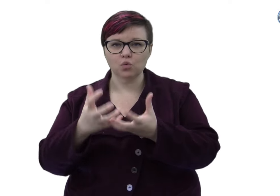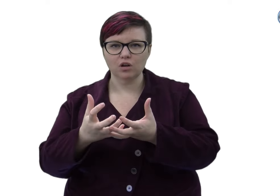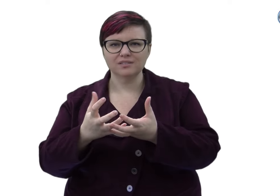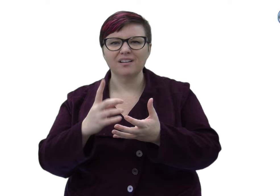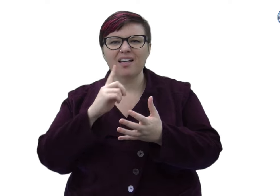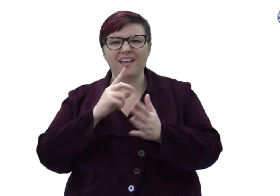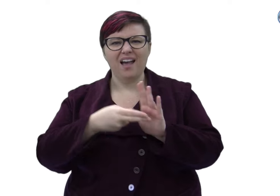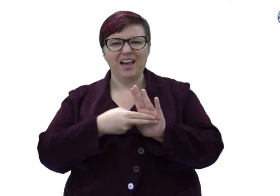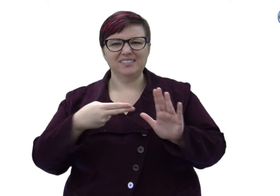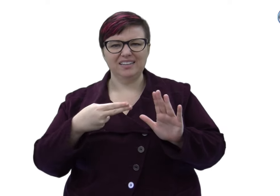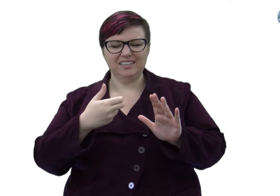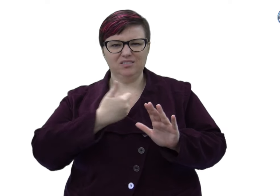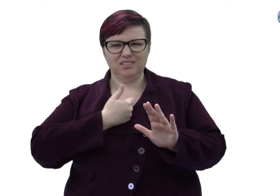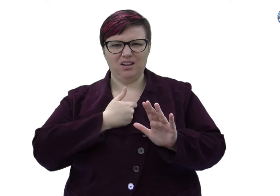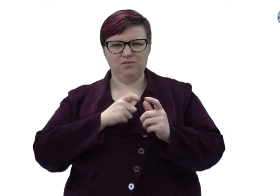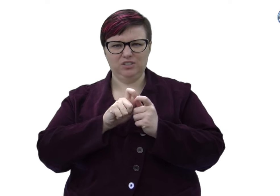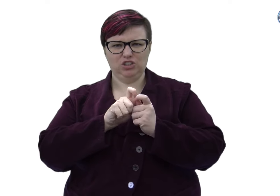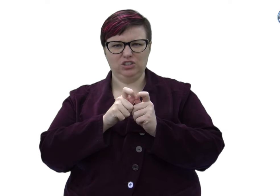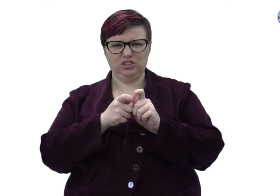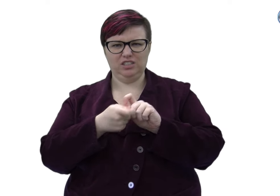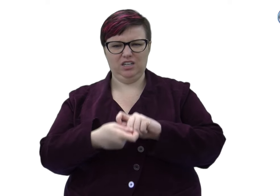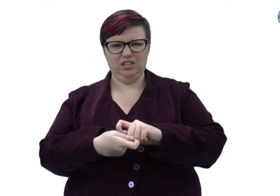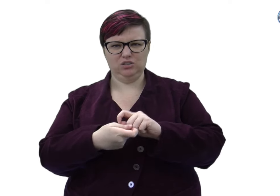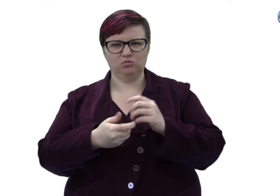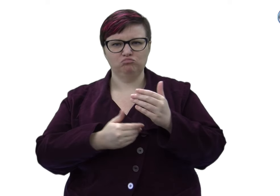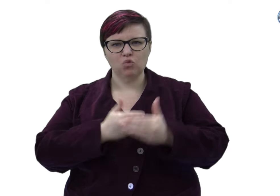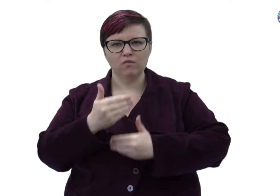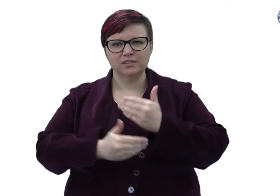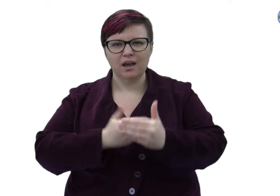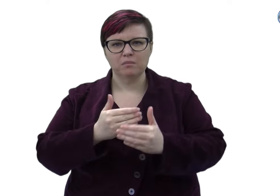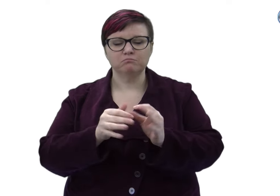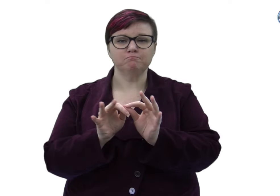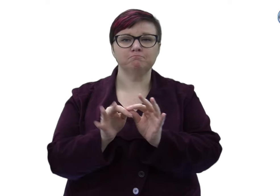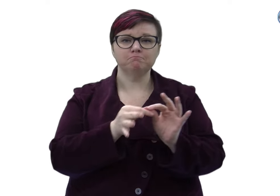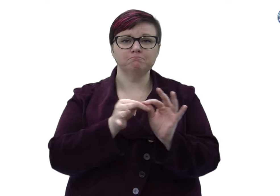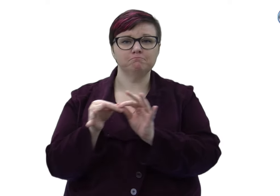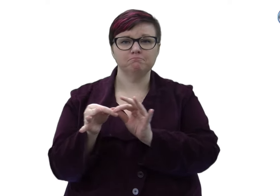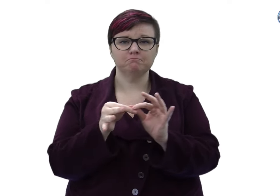Entering a new culture and a new world allowed for the formation and evolution of an interpreter